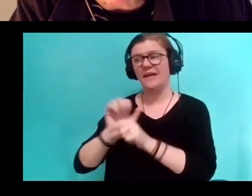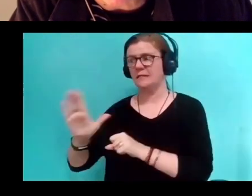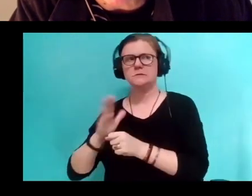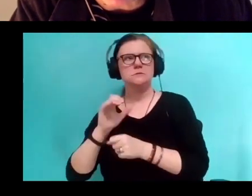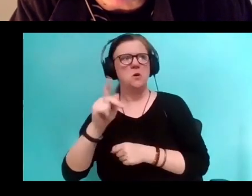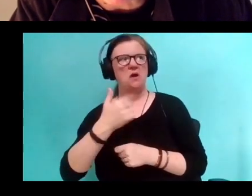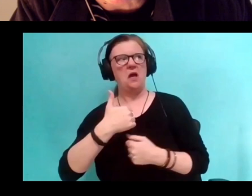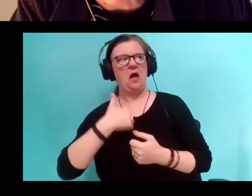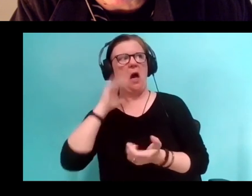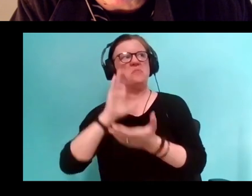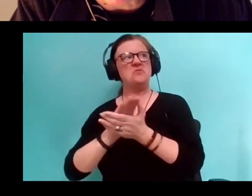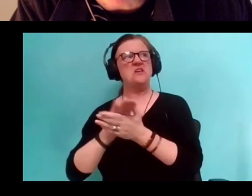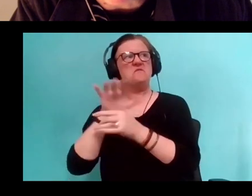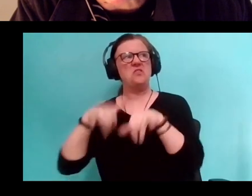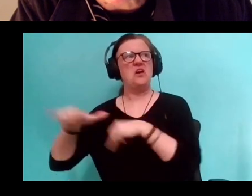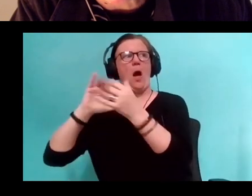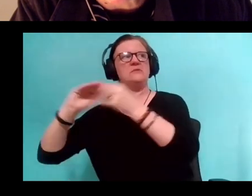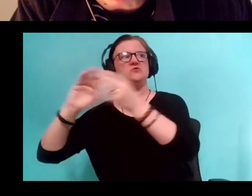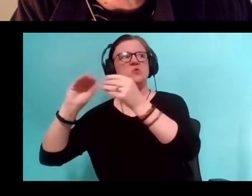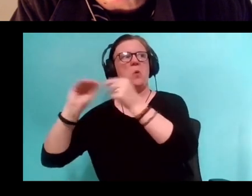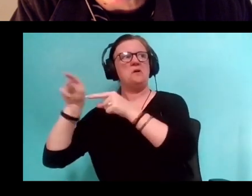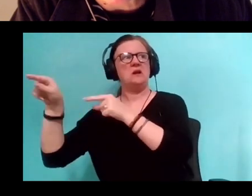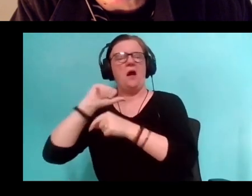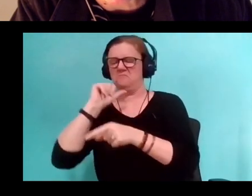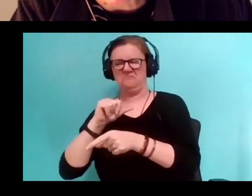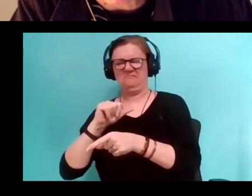the dominant narrative about that disability,